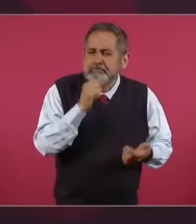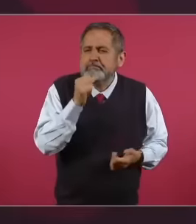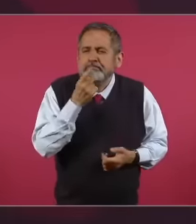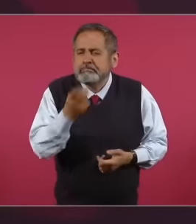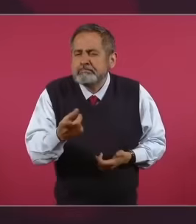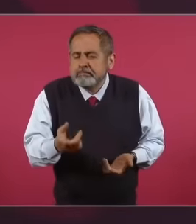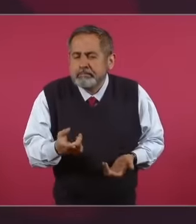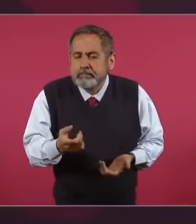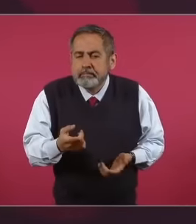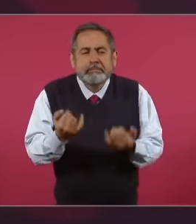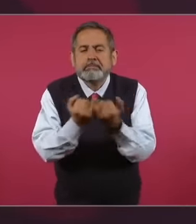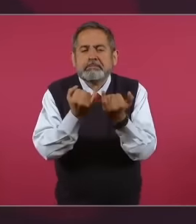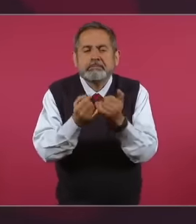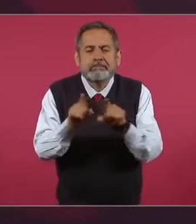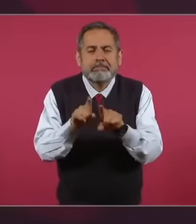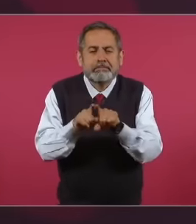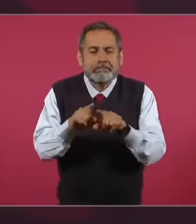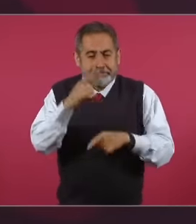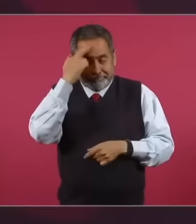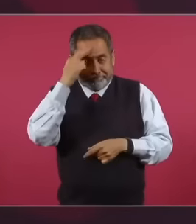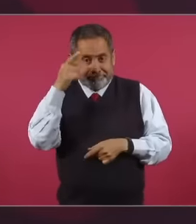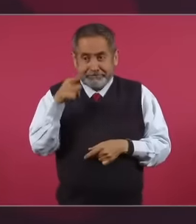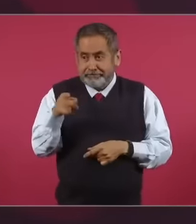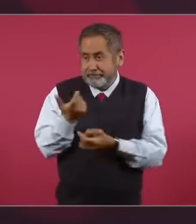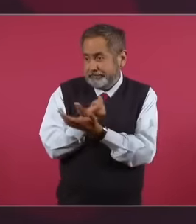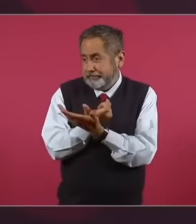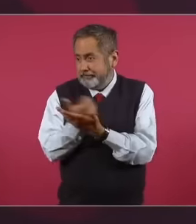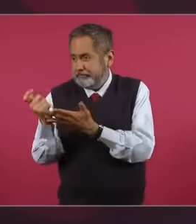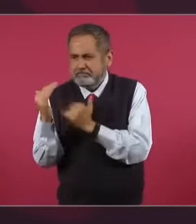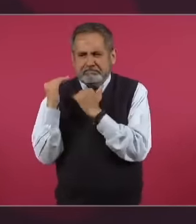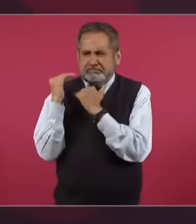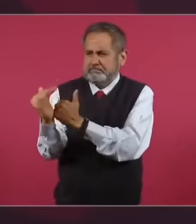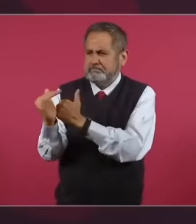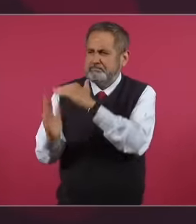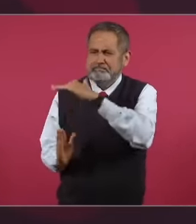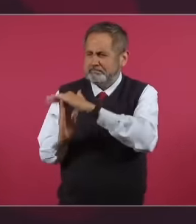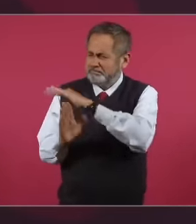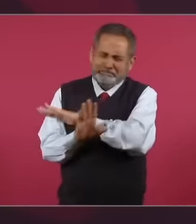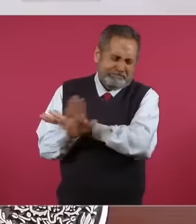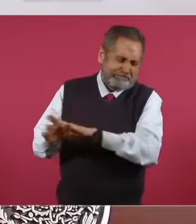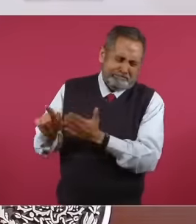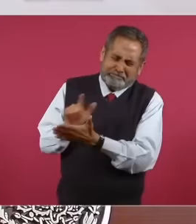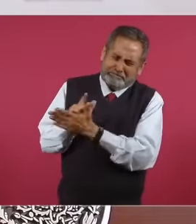they decided to freeze the workers' salaries. Why did they not